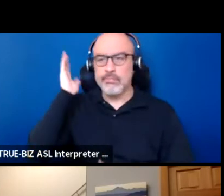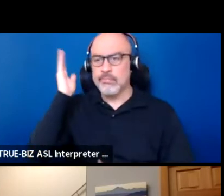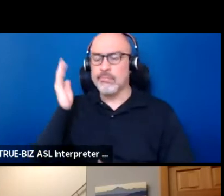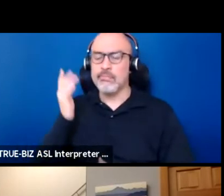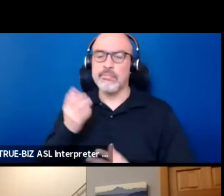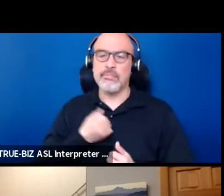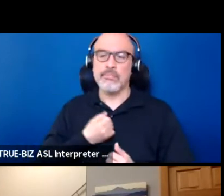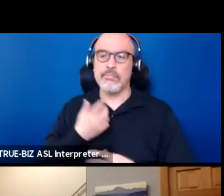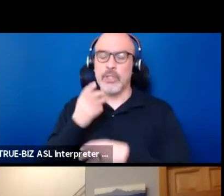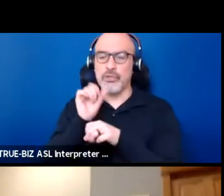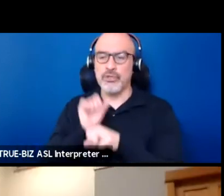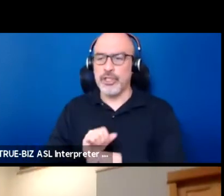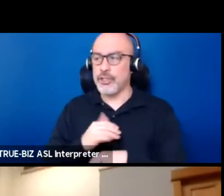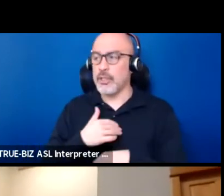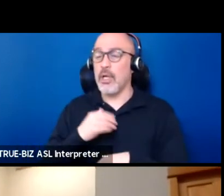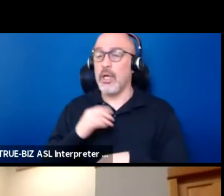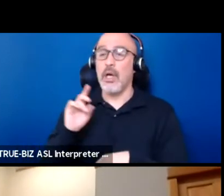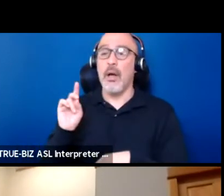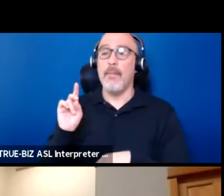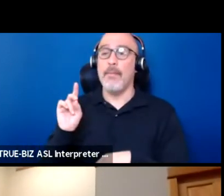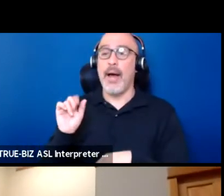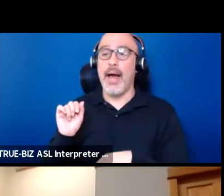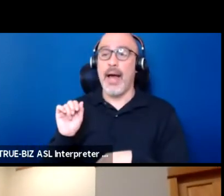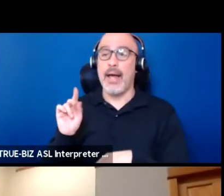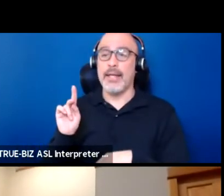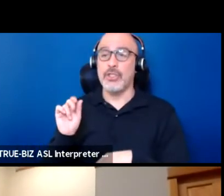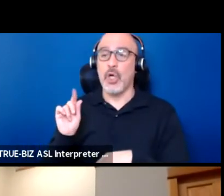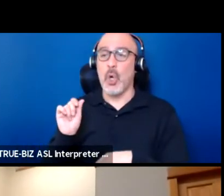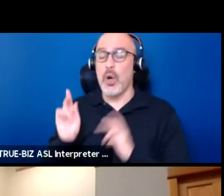My Dakota people have for thousands of years